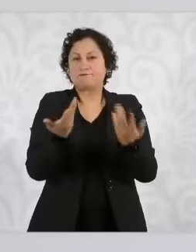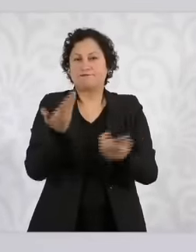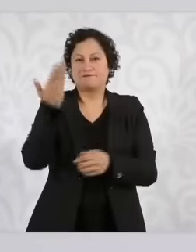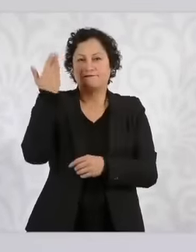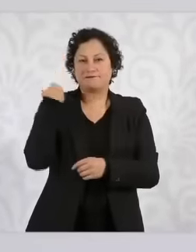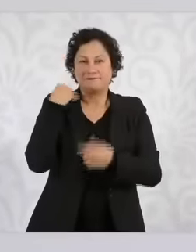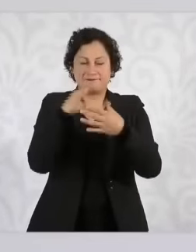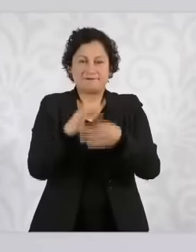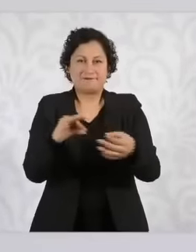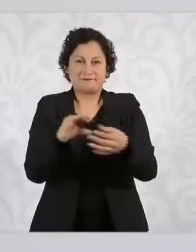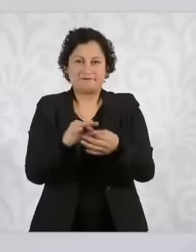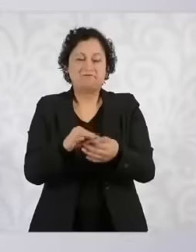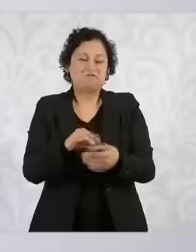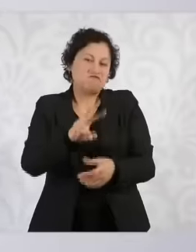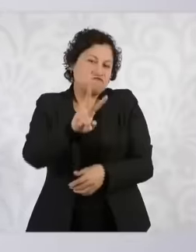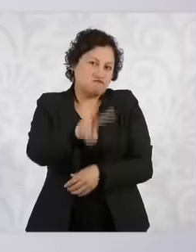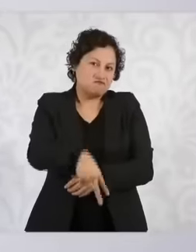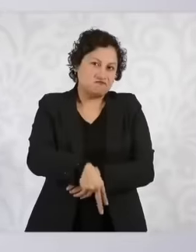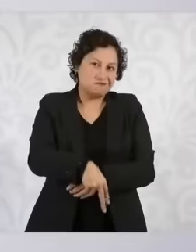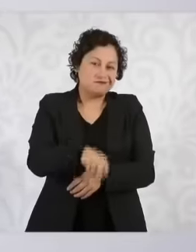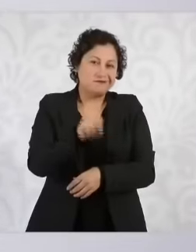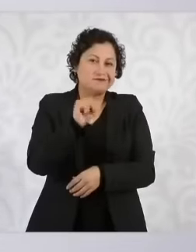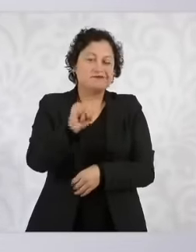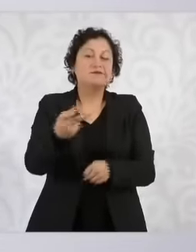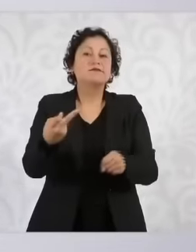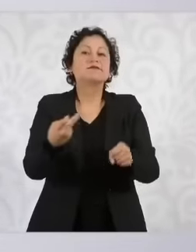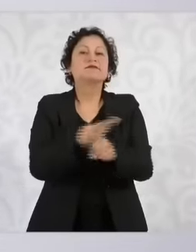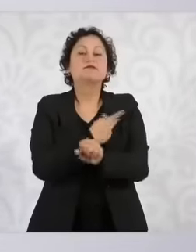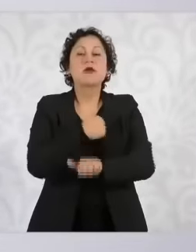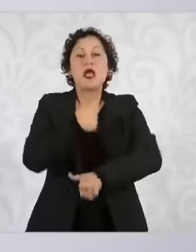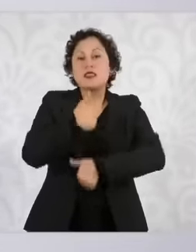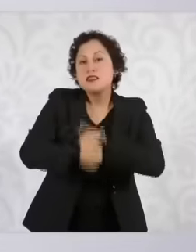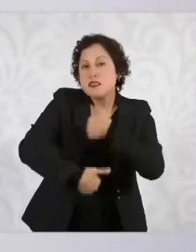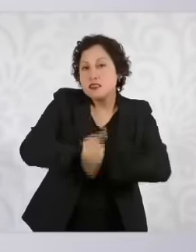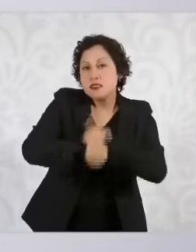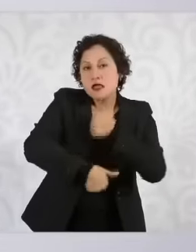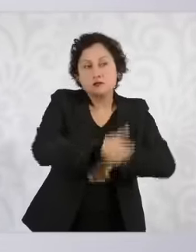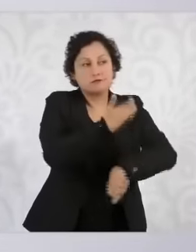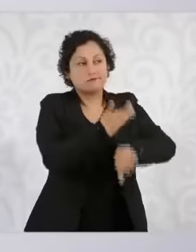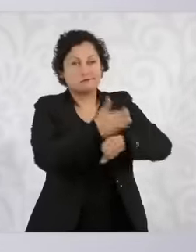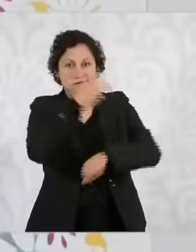totally. Agree, it is not that there is competition between Mexico and the United States or in the